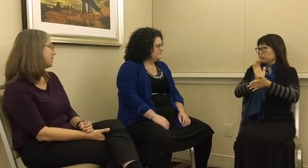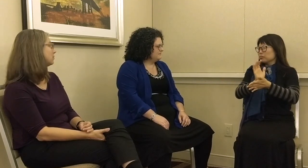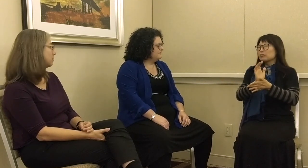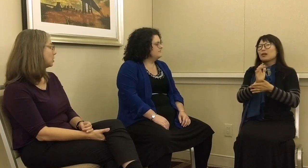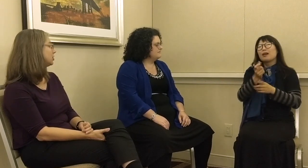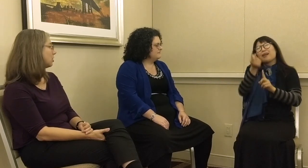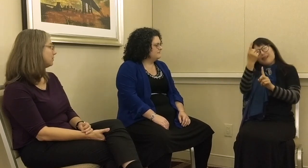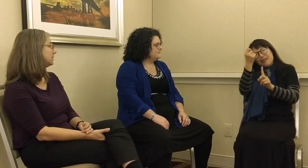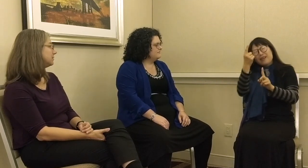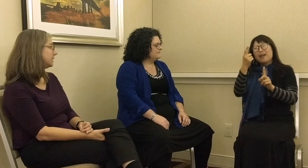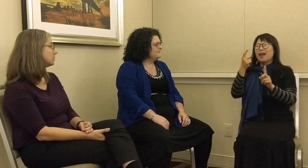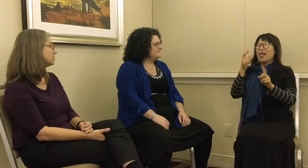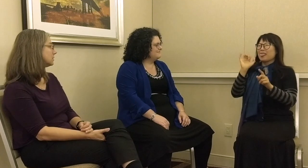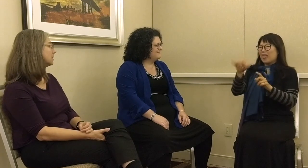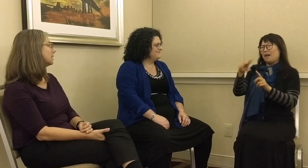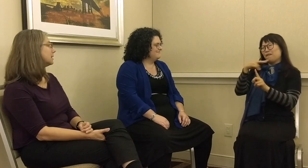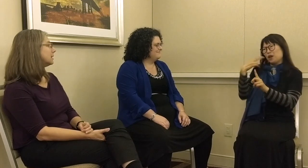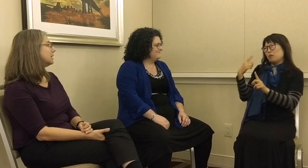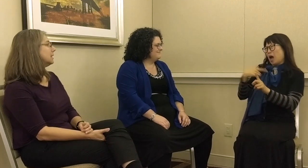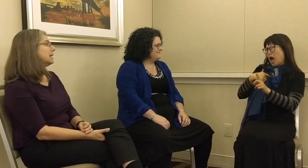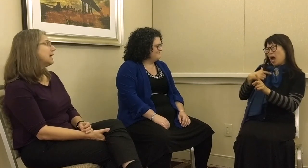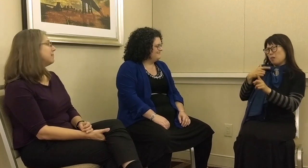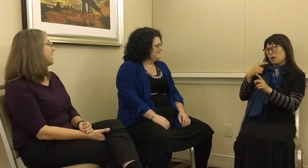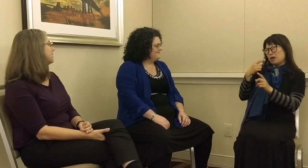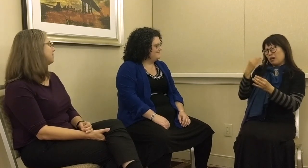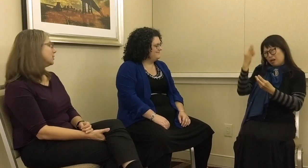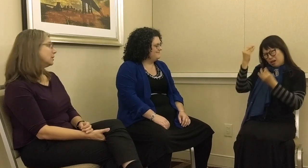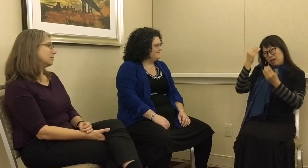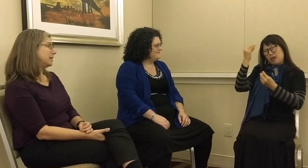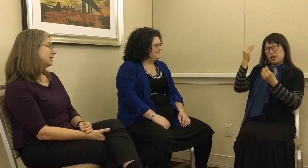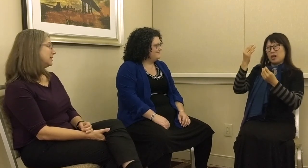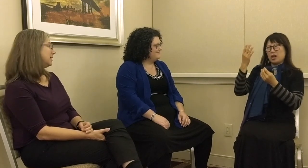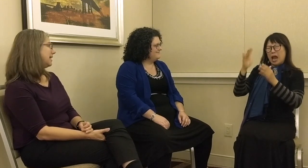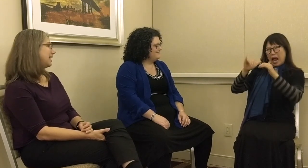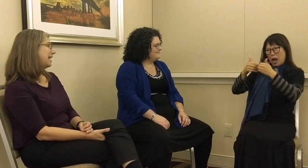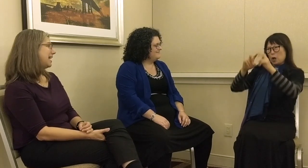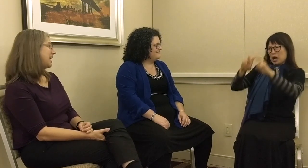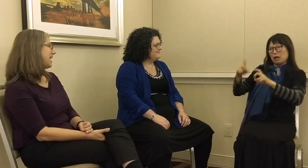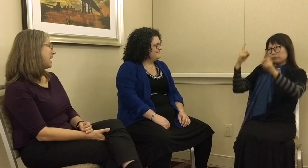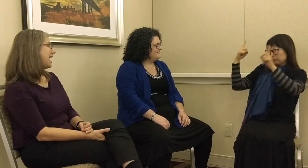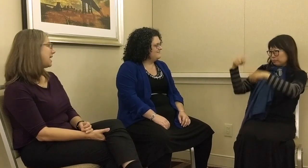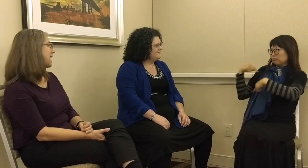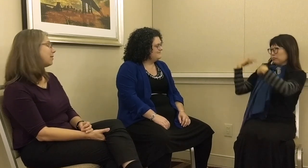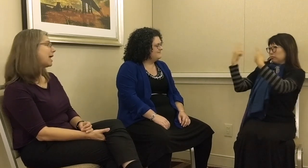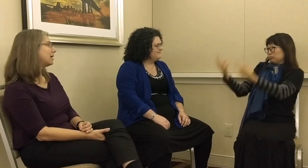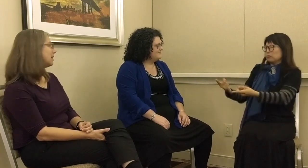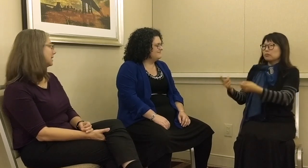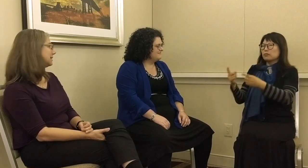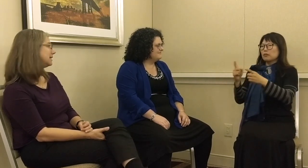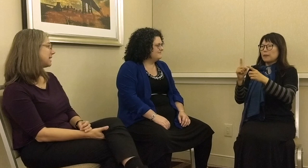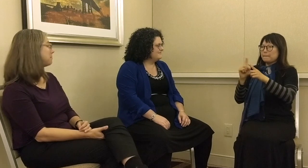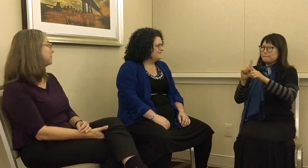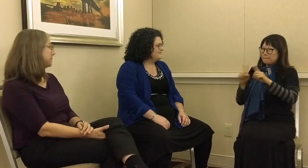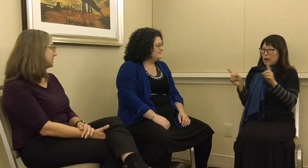what I found from watching all these videos. That verb and how to analyse it has kept me